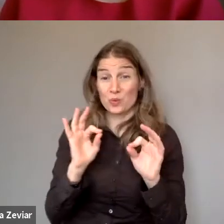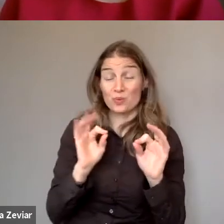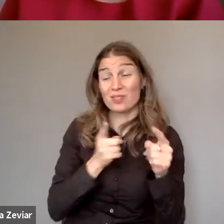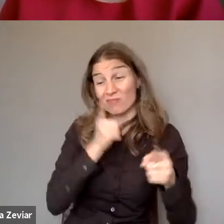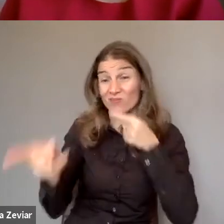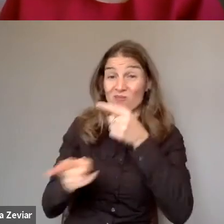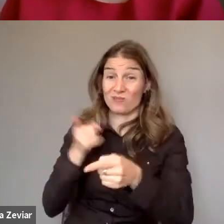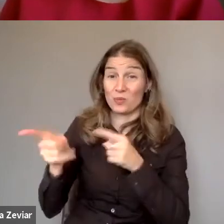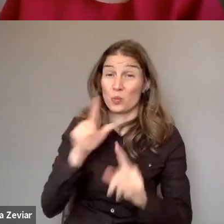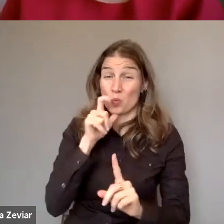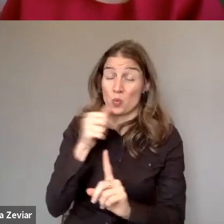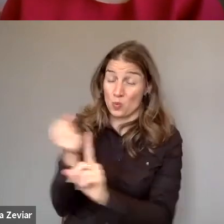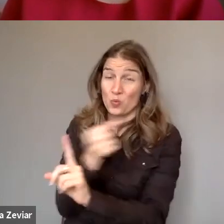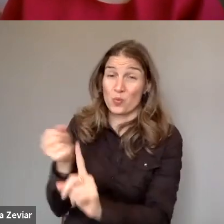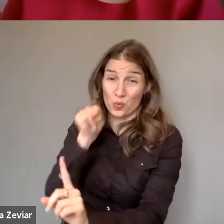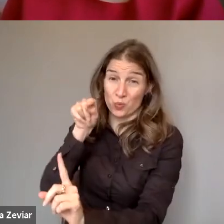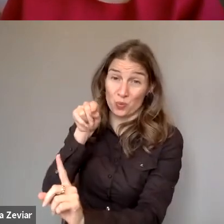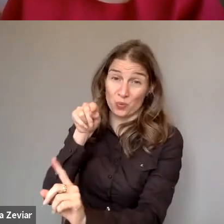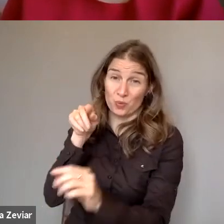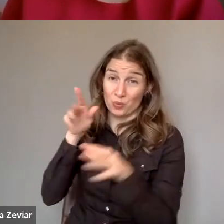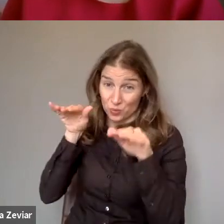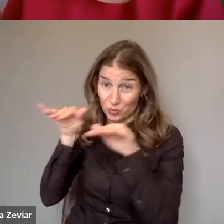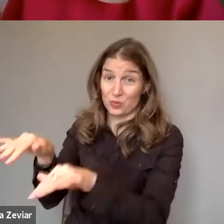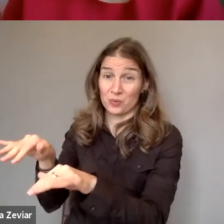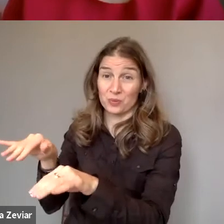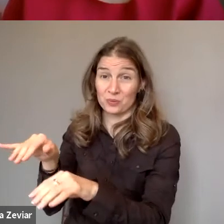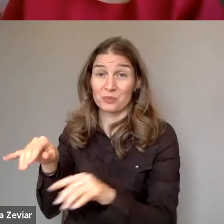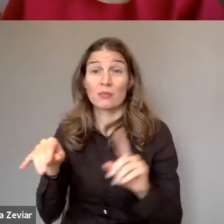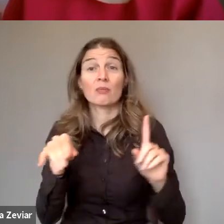There are also men with disabilities among them.